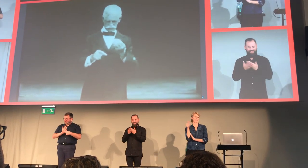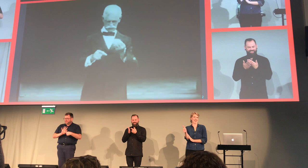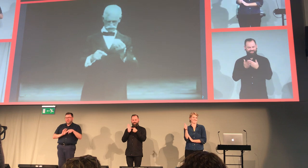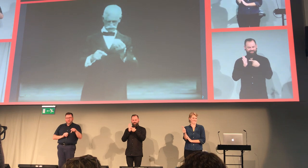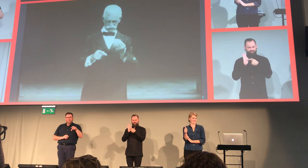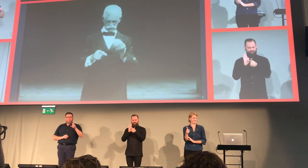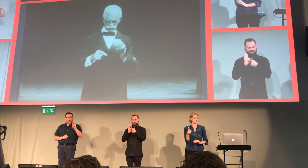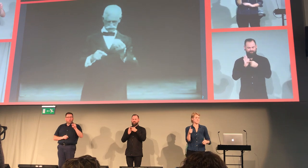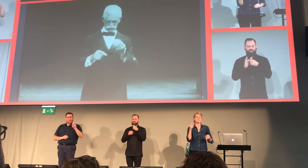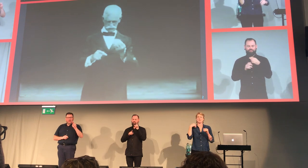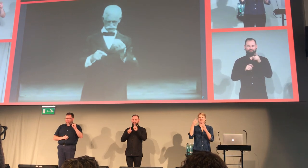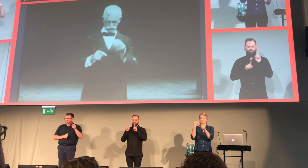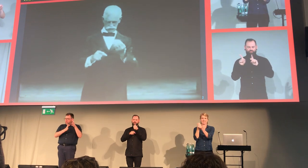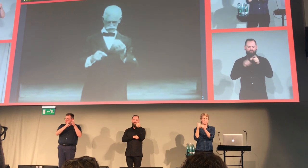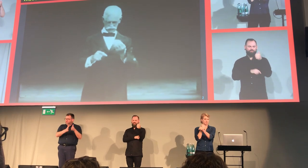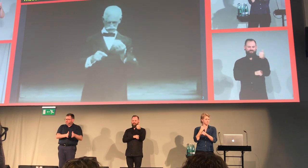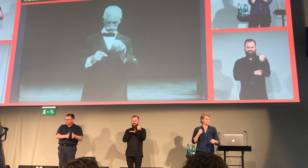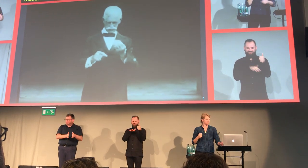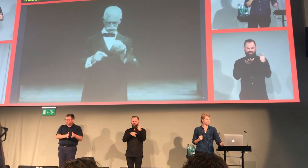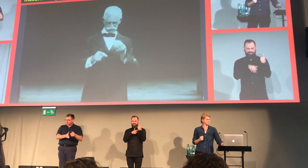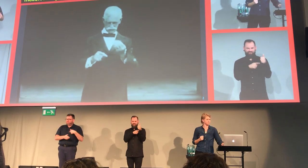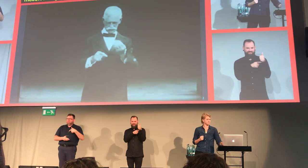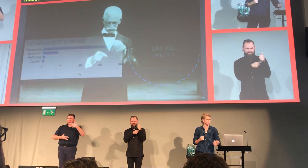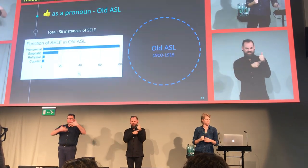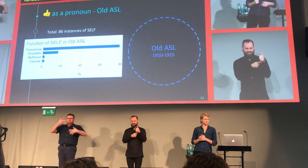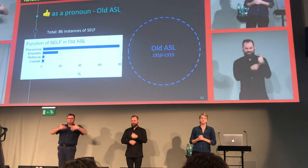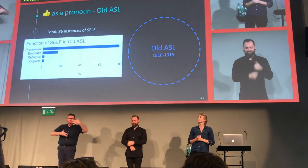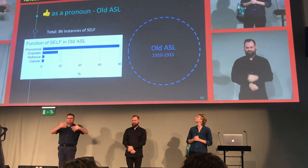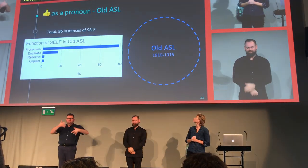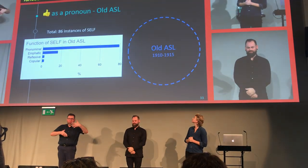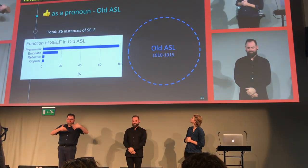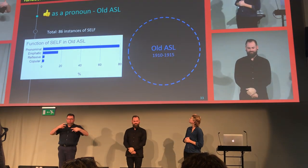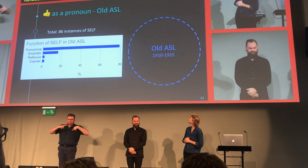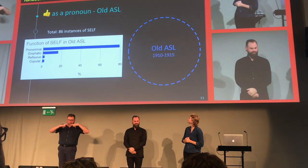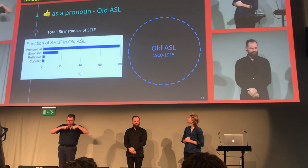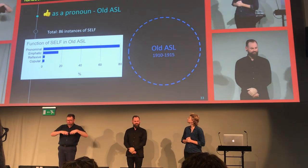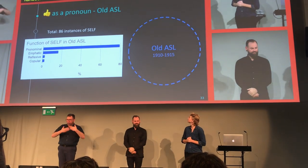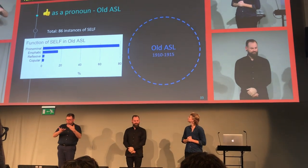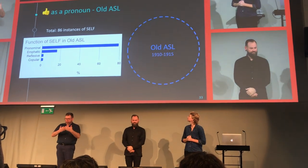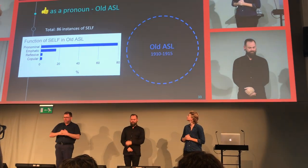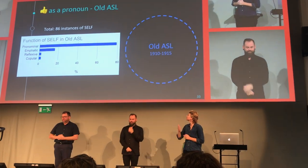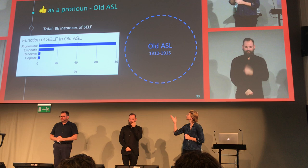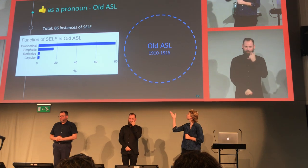Right, you see that it functions as a pronoun in this instance. Let me give you the statistics of our search.